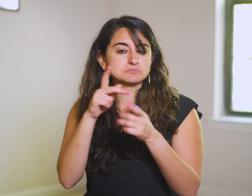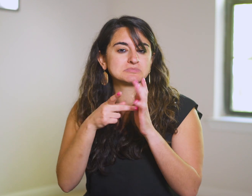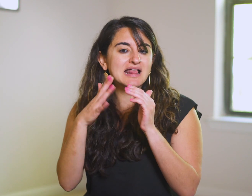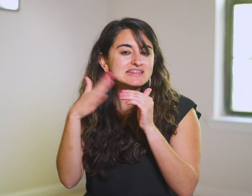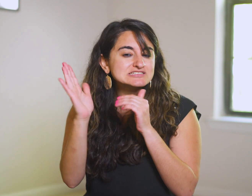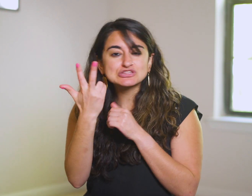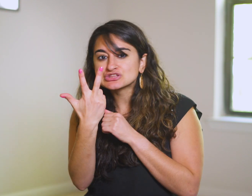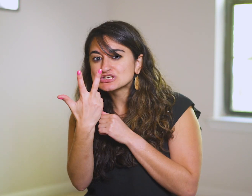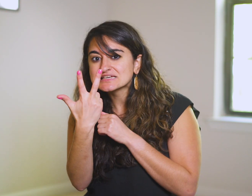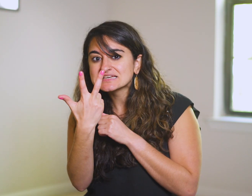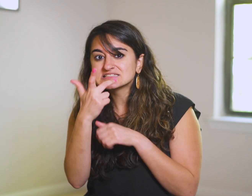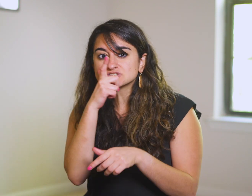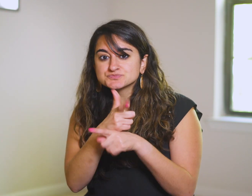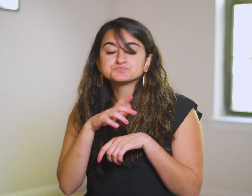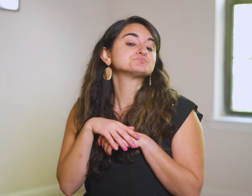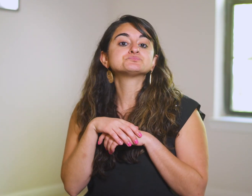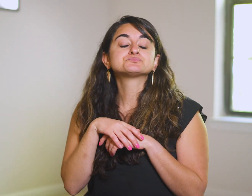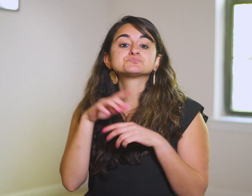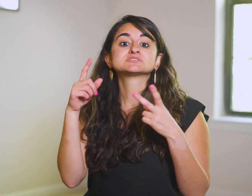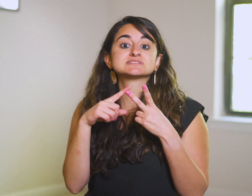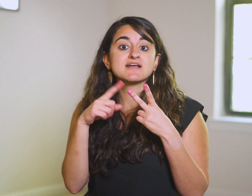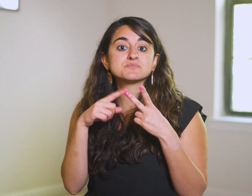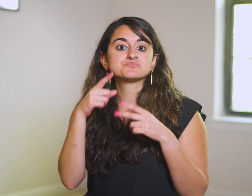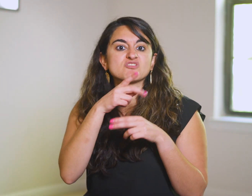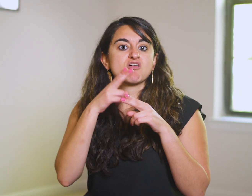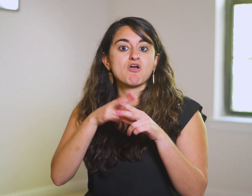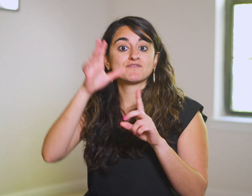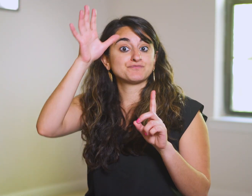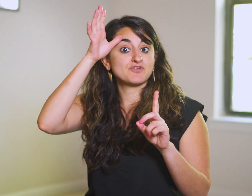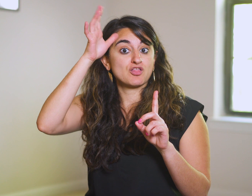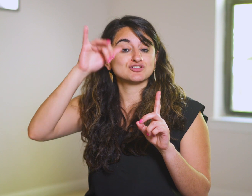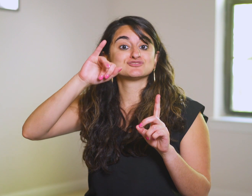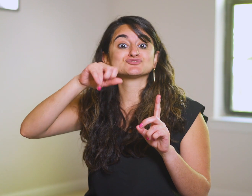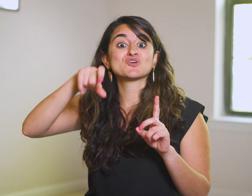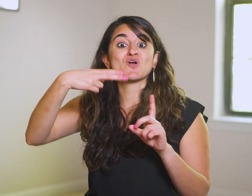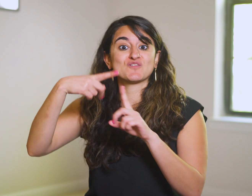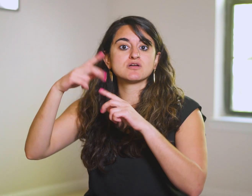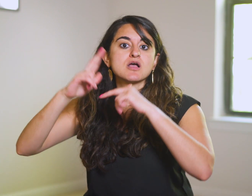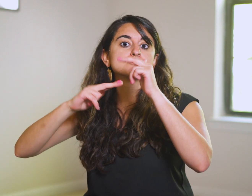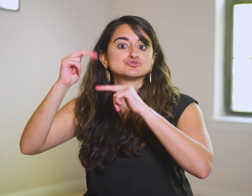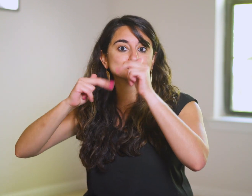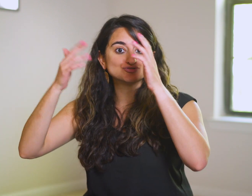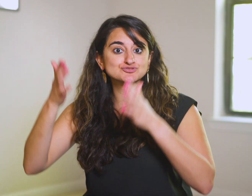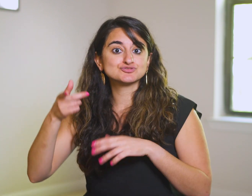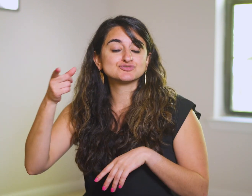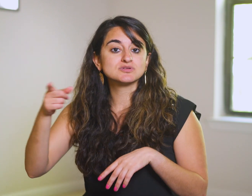which means there are at least three. Second, they call His dad Joseph a carpenter